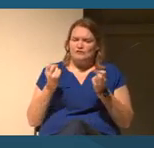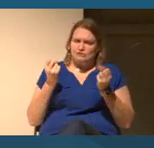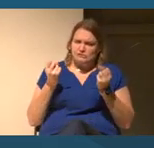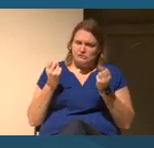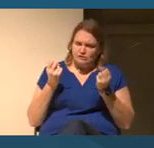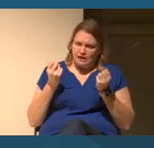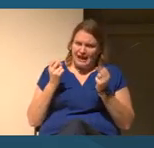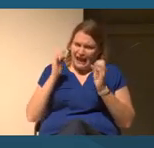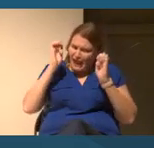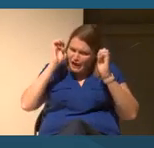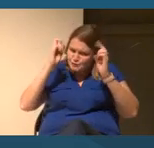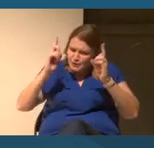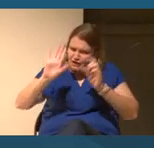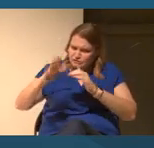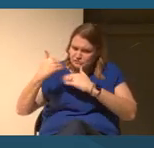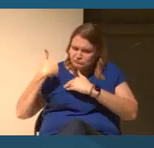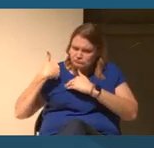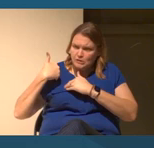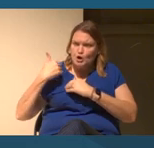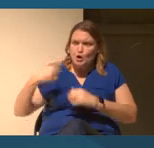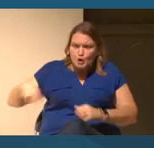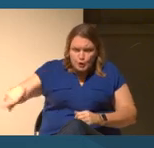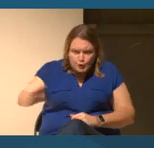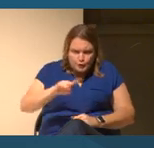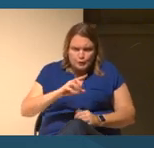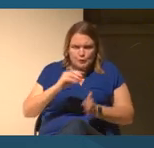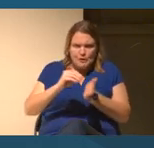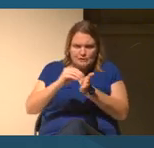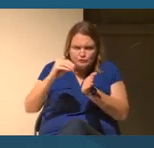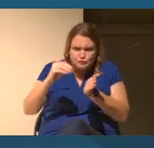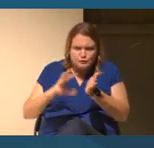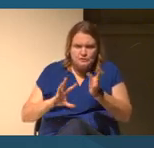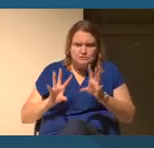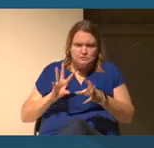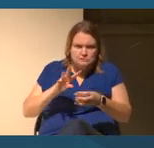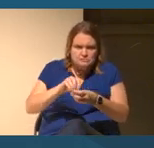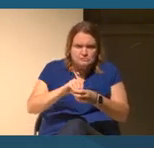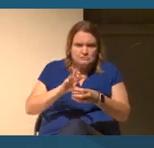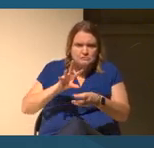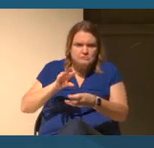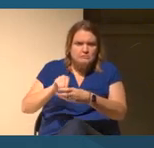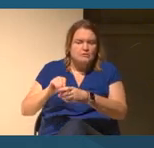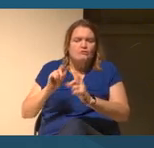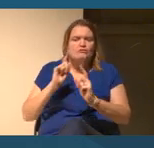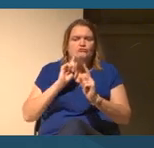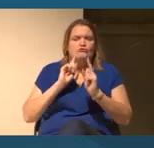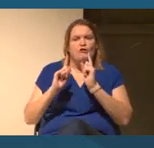you and your students actively participating in conversations that shape.